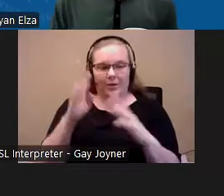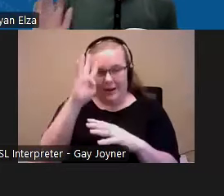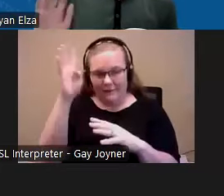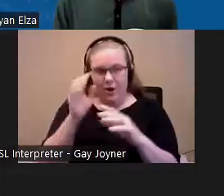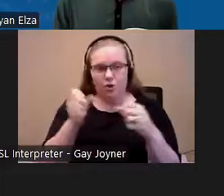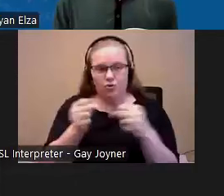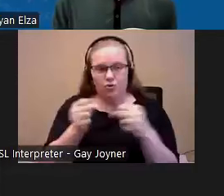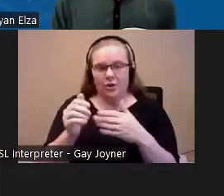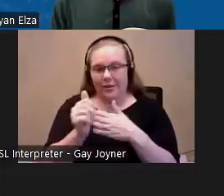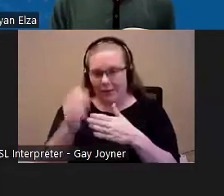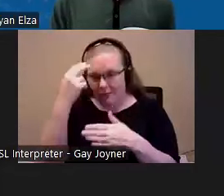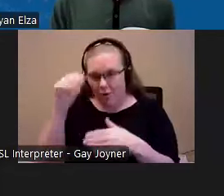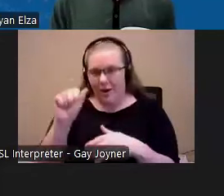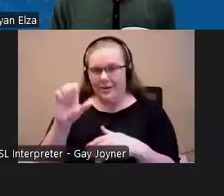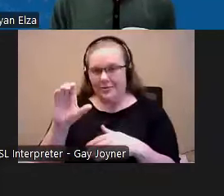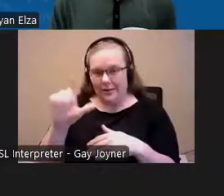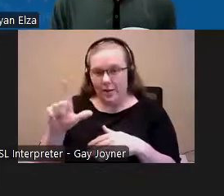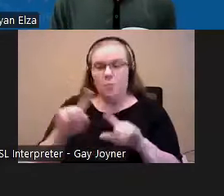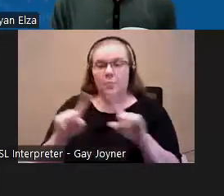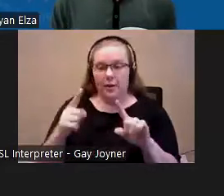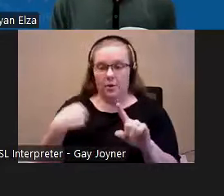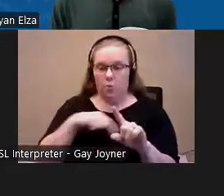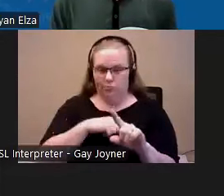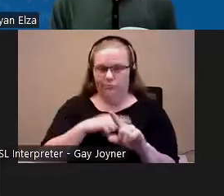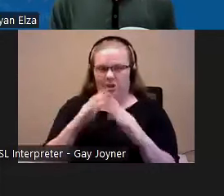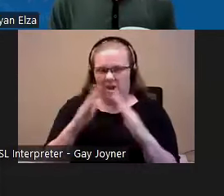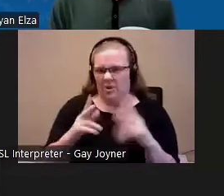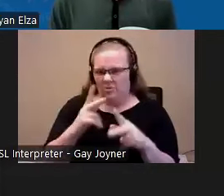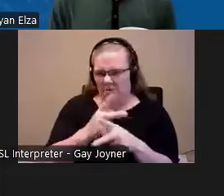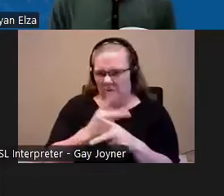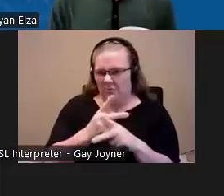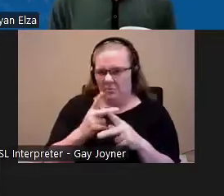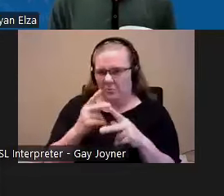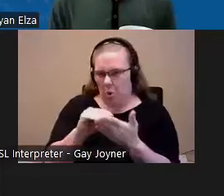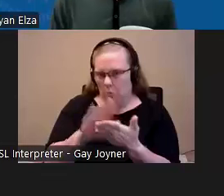Just a couple of housekeeping notes for today's discussion. You can connect your audio through